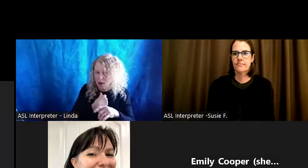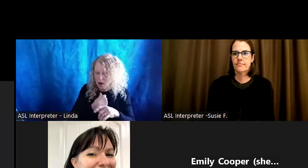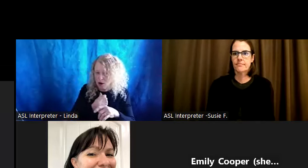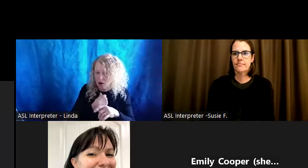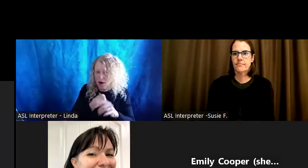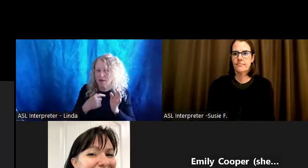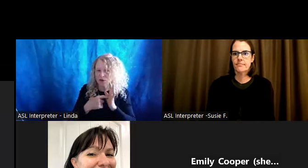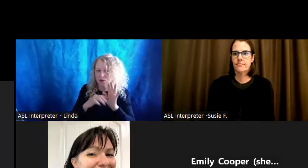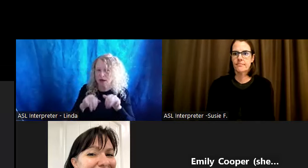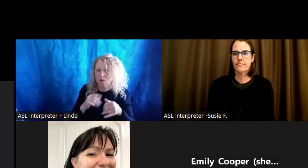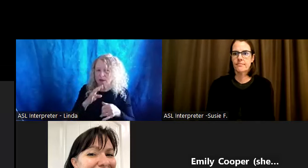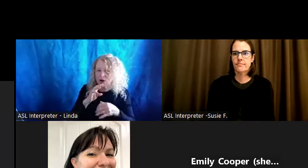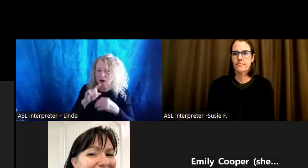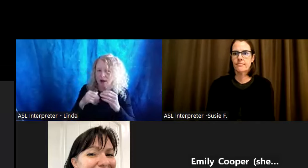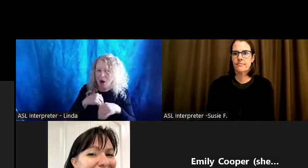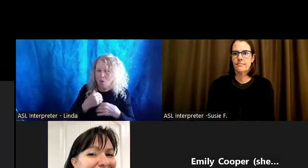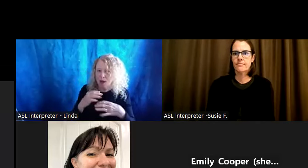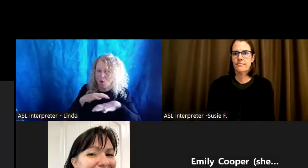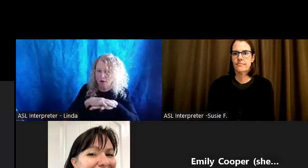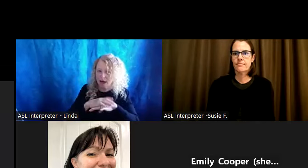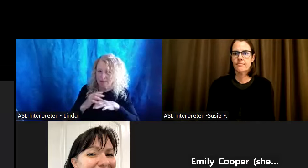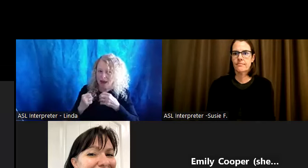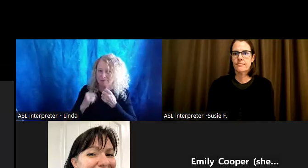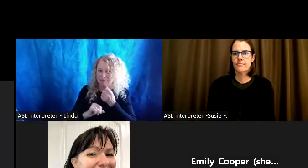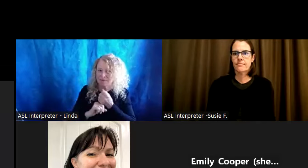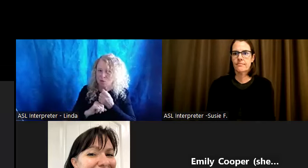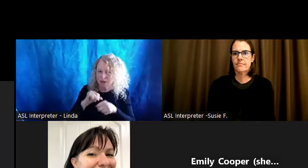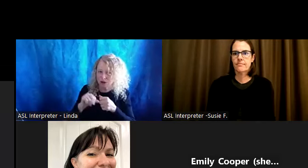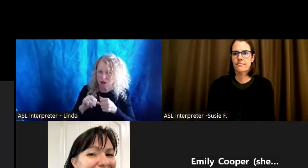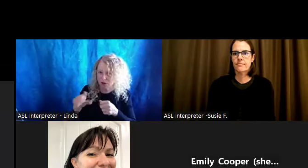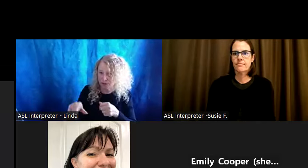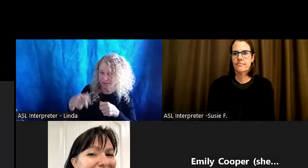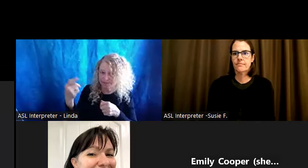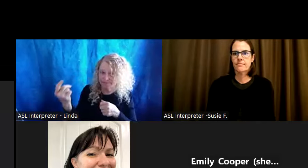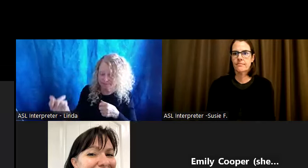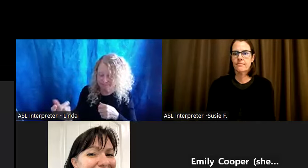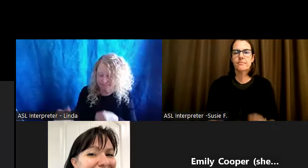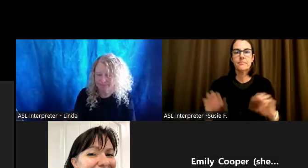overlap and reinforce each other. On this slide that Missy pulled up, we have an image in the center with